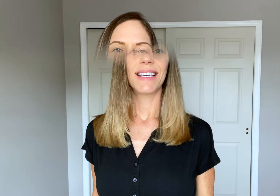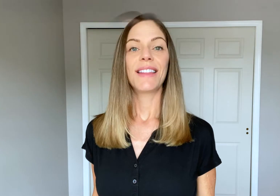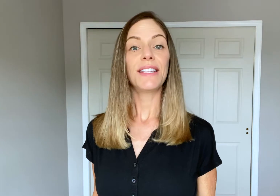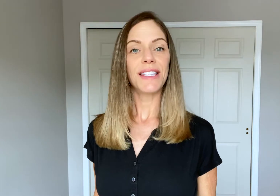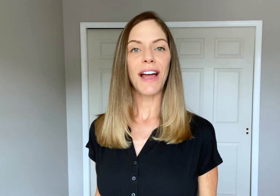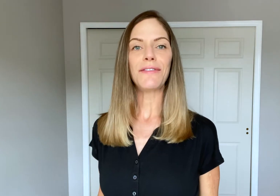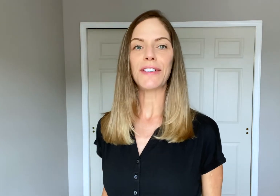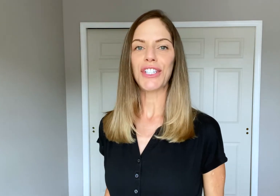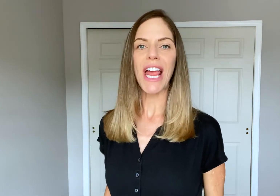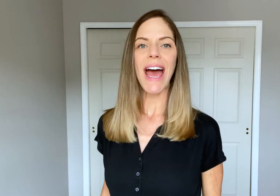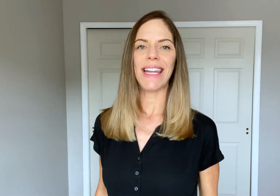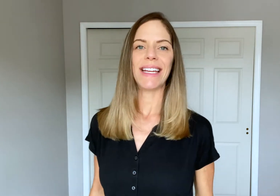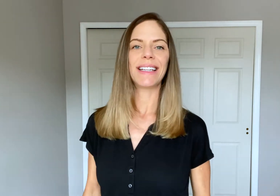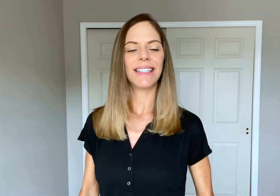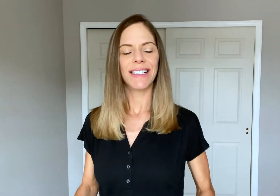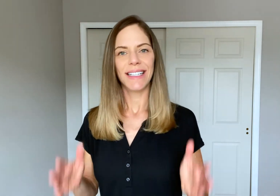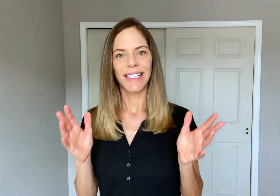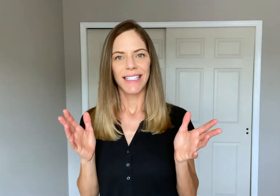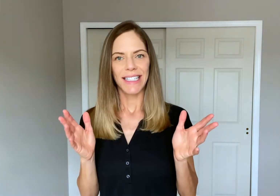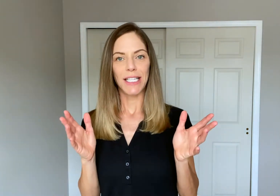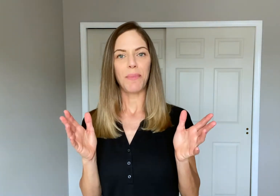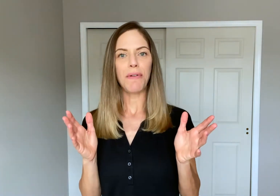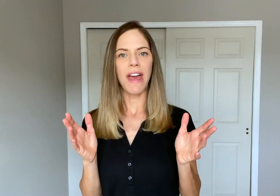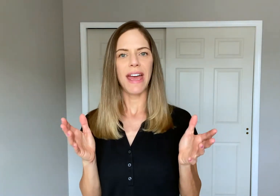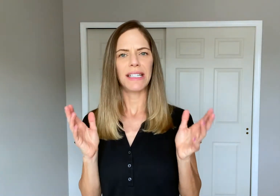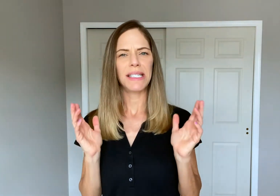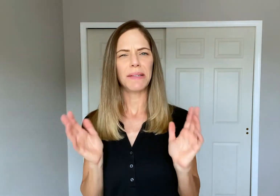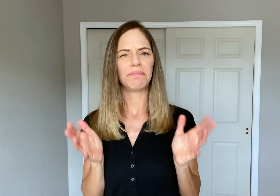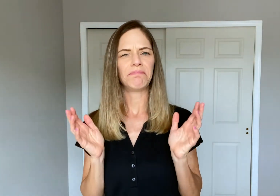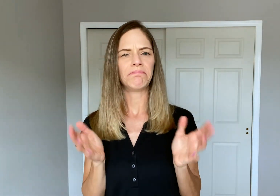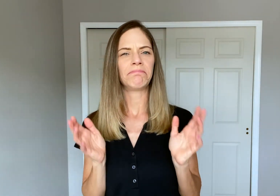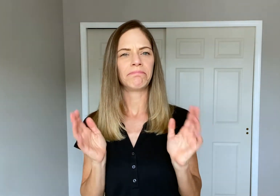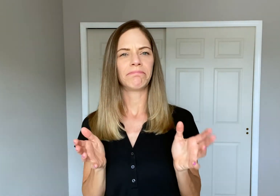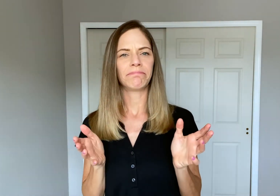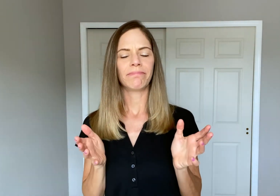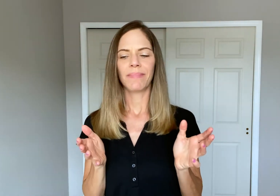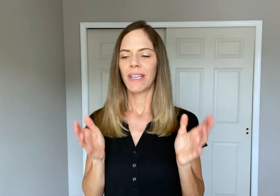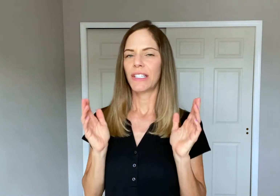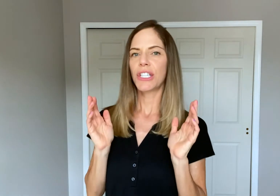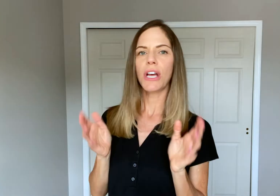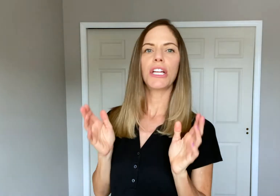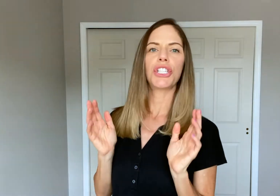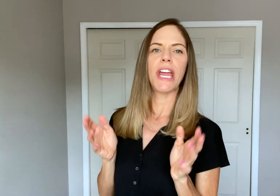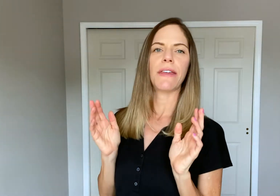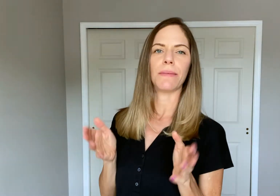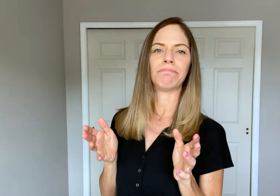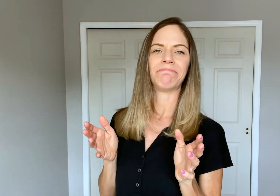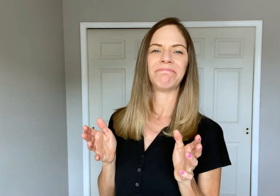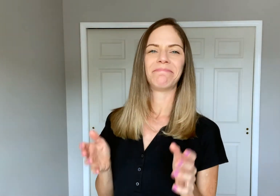The sign for "chatting" takes both hands - just kind of shake them.